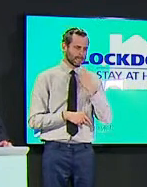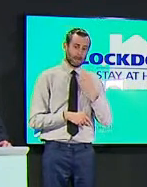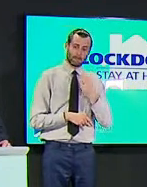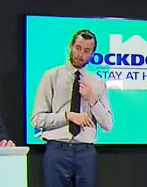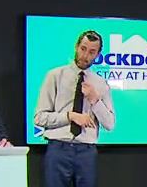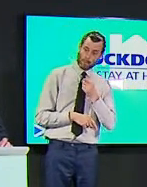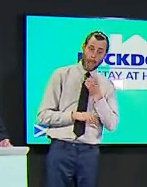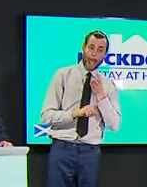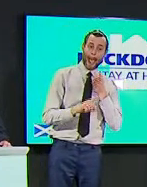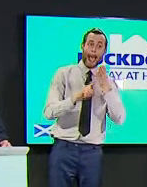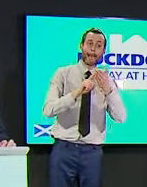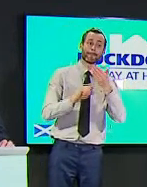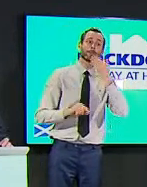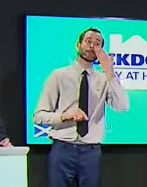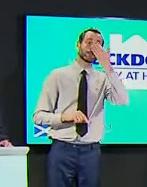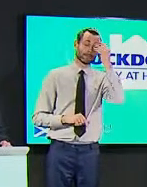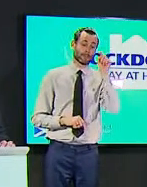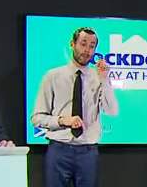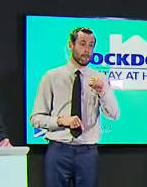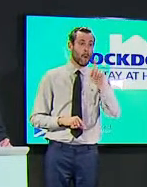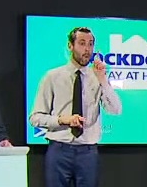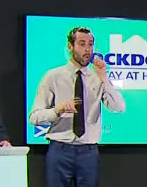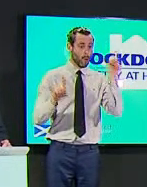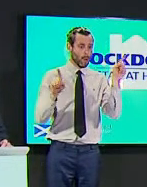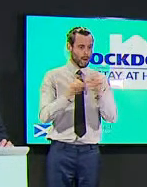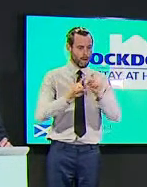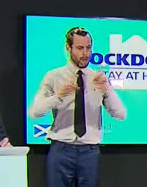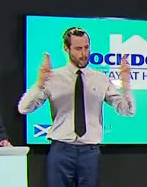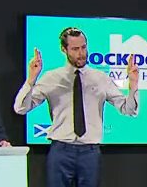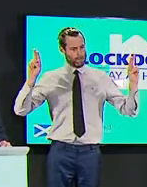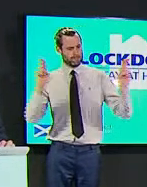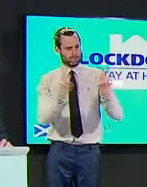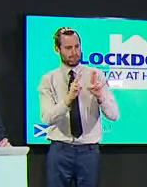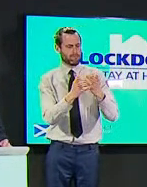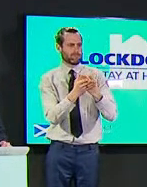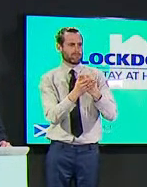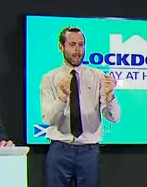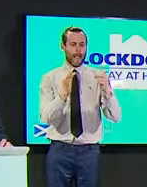among other things he essentially said that we weren't testing um that much and when we started